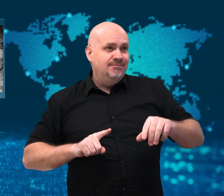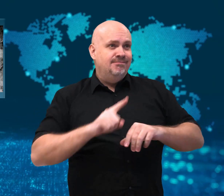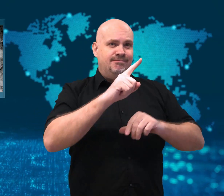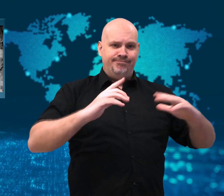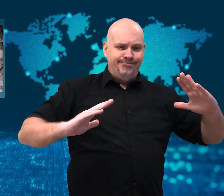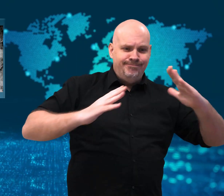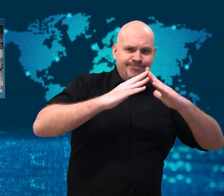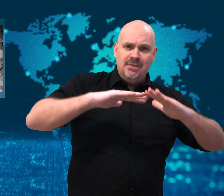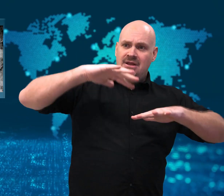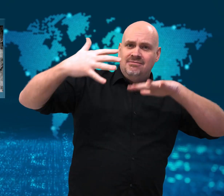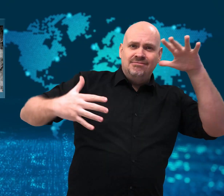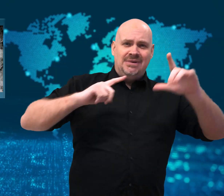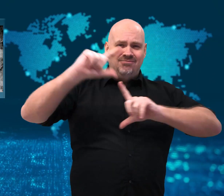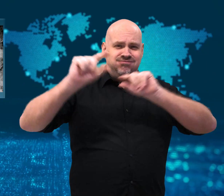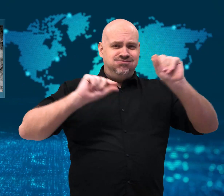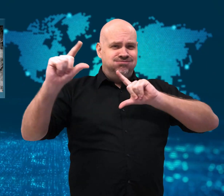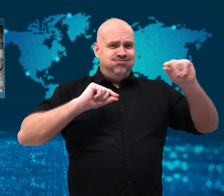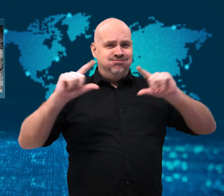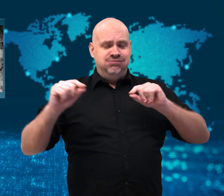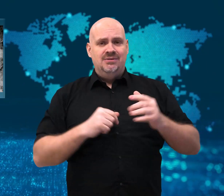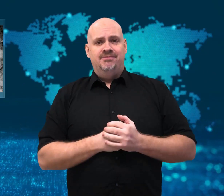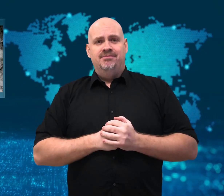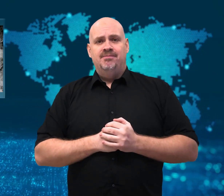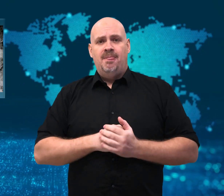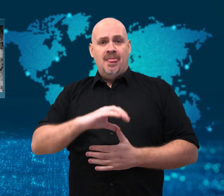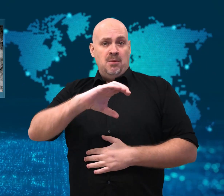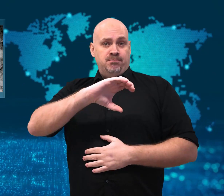homes and other buildings.